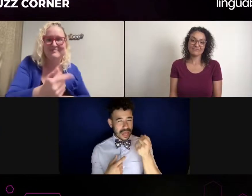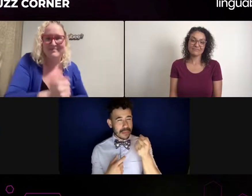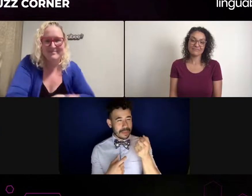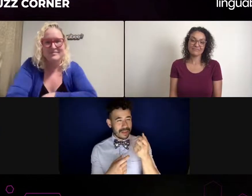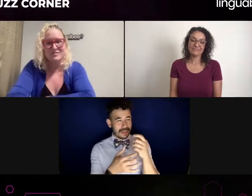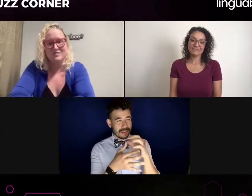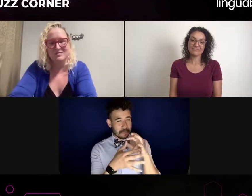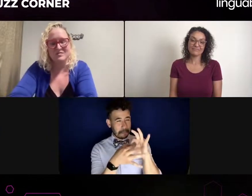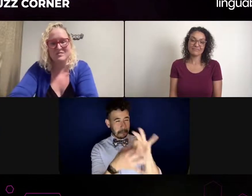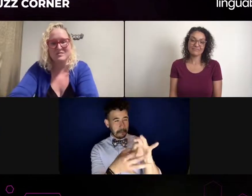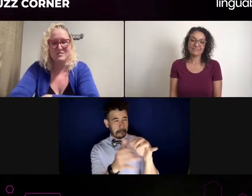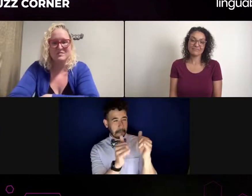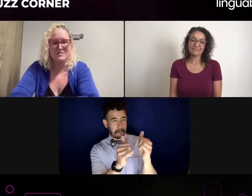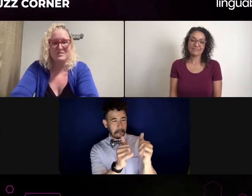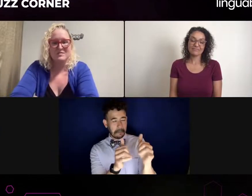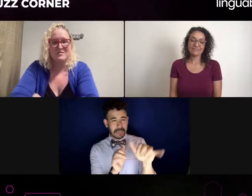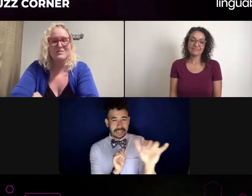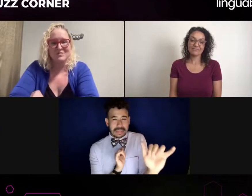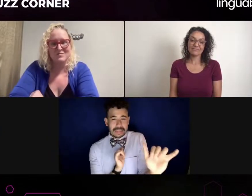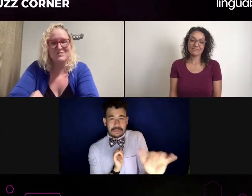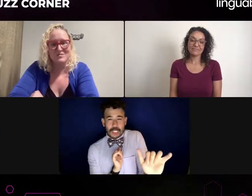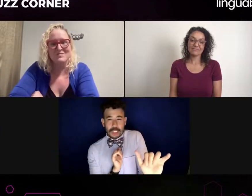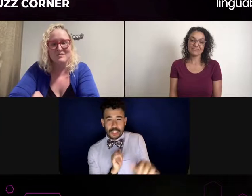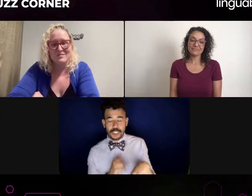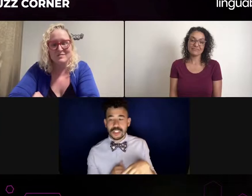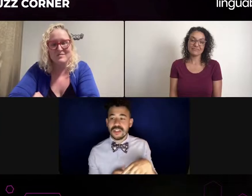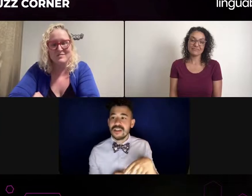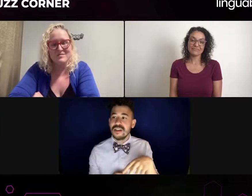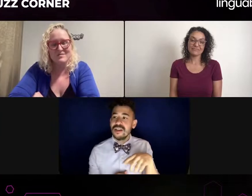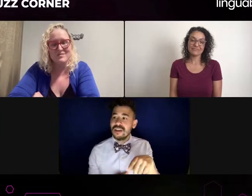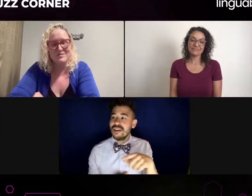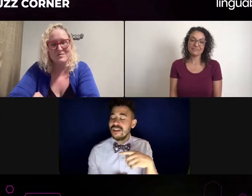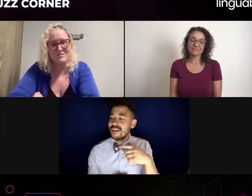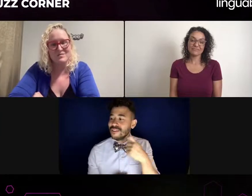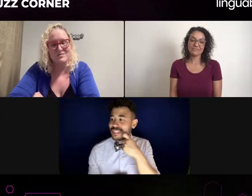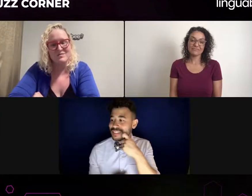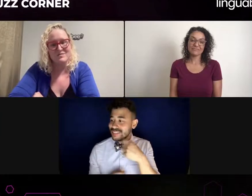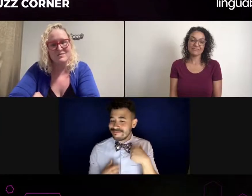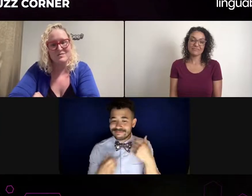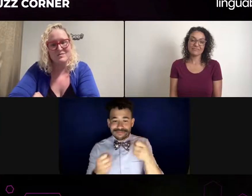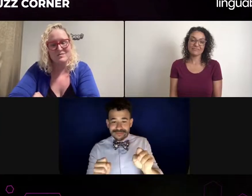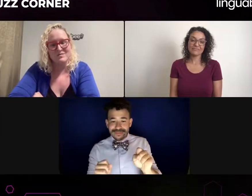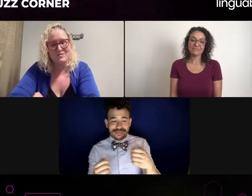You as a deaf person in your craft, in your organic profession, your form.